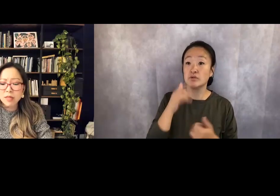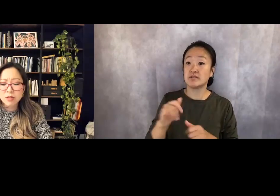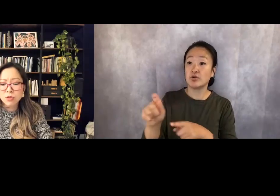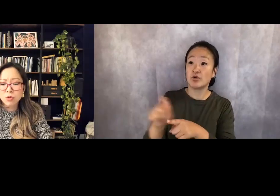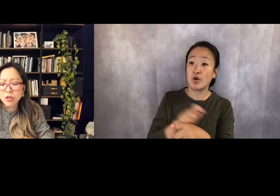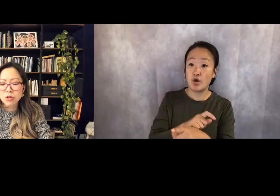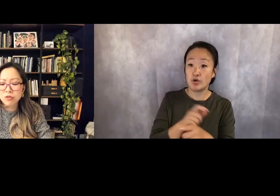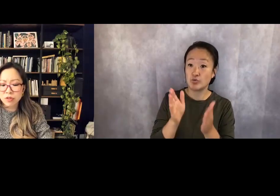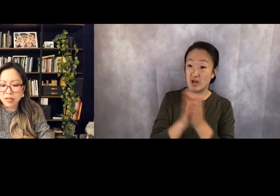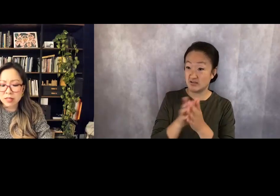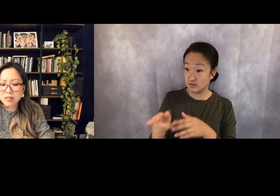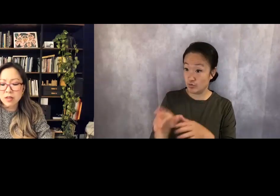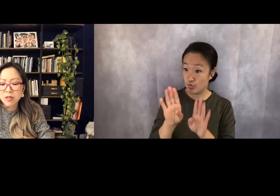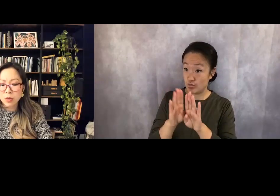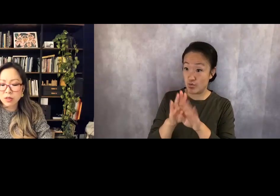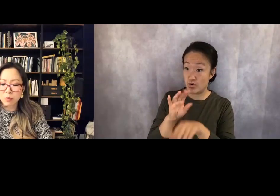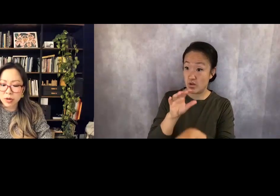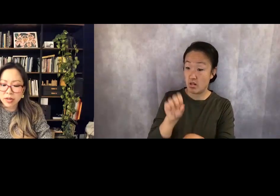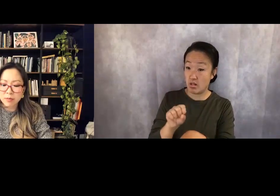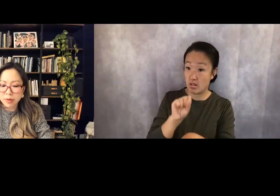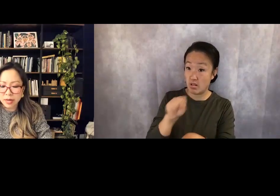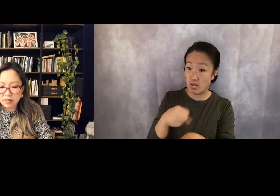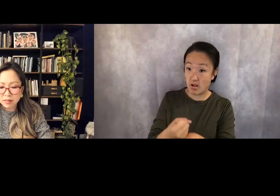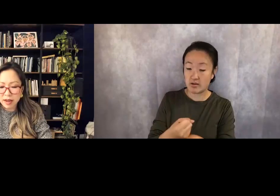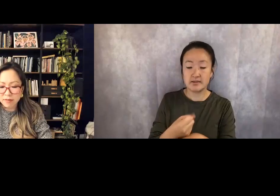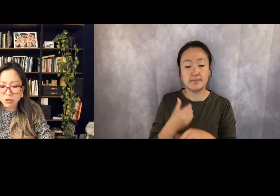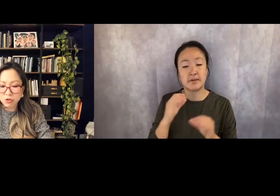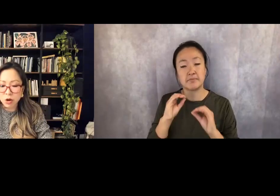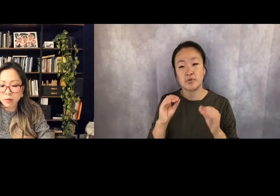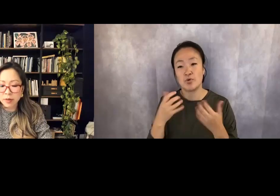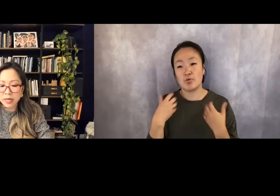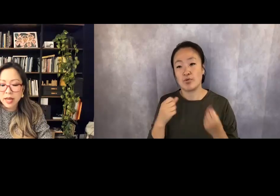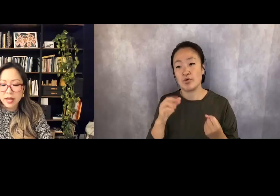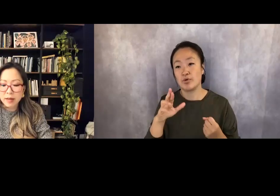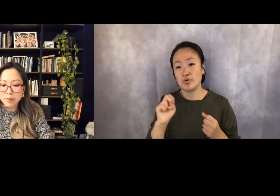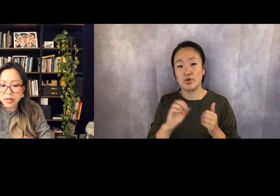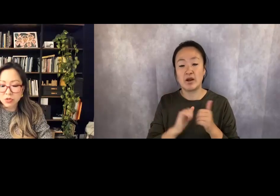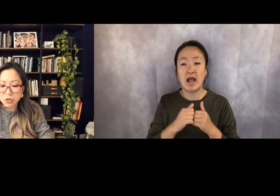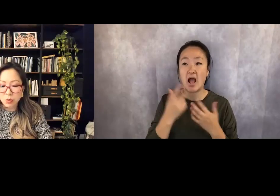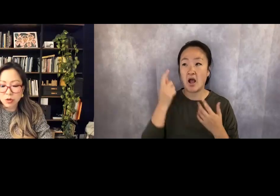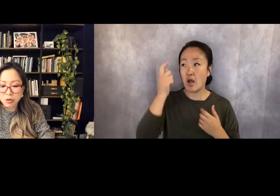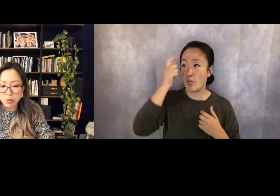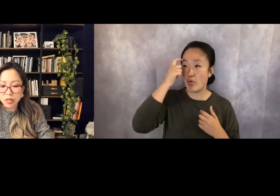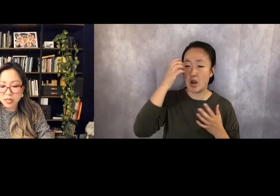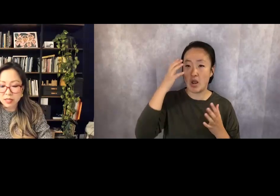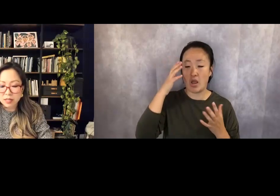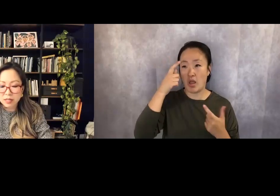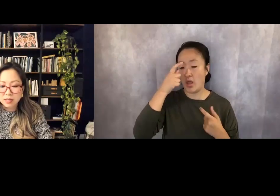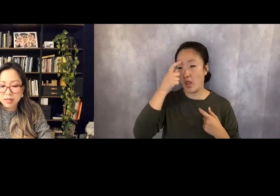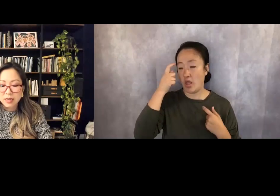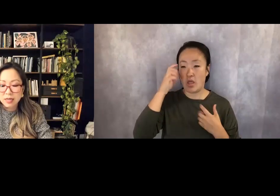Maybe there's no cure for this. The way the brain bends after trauma and bends the world with it.